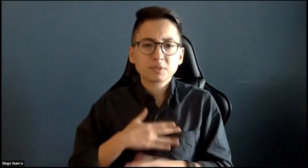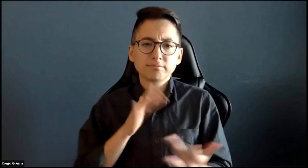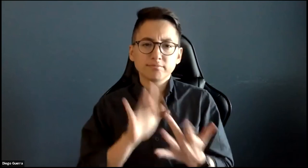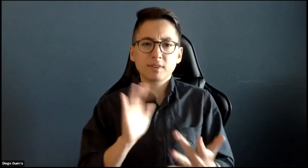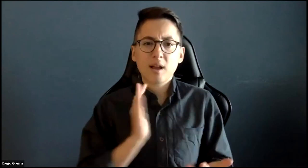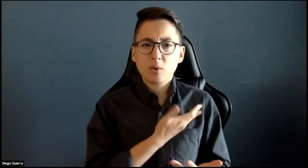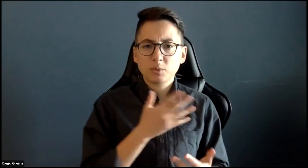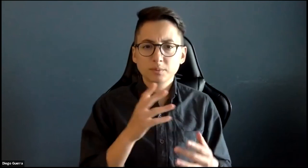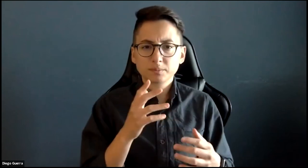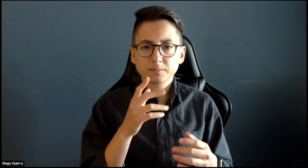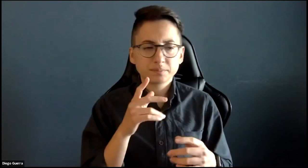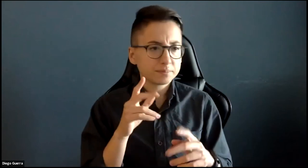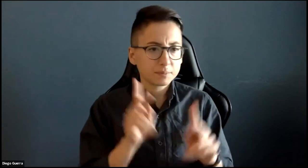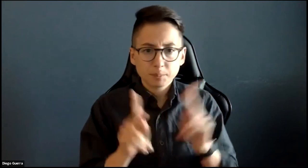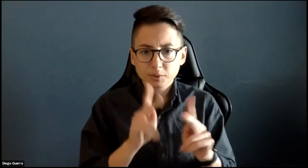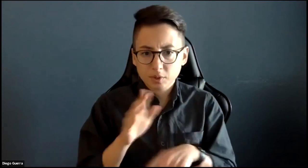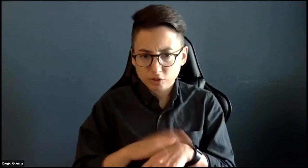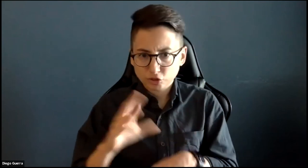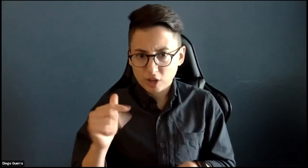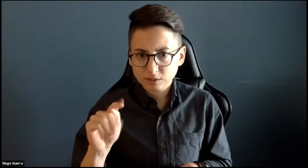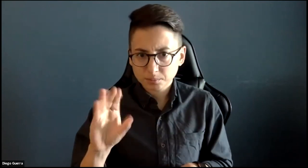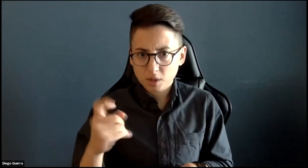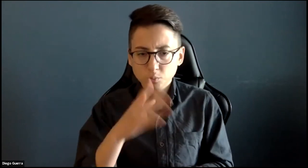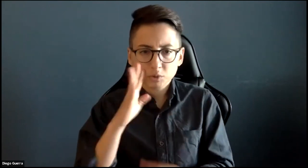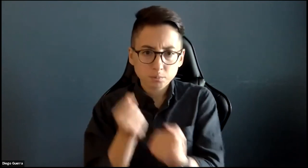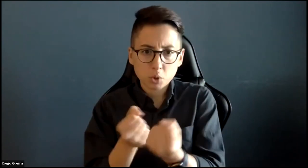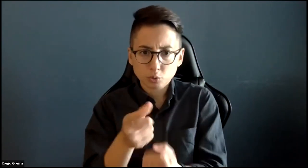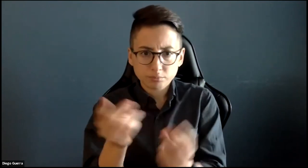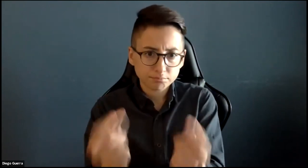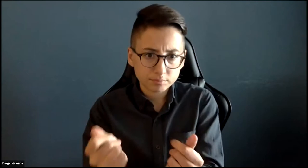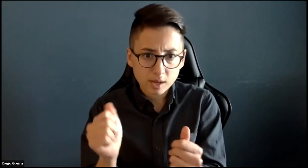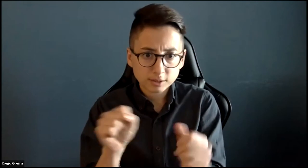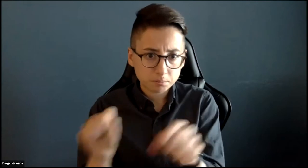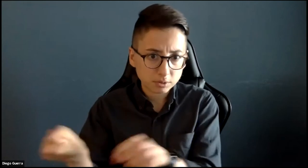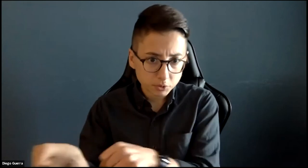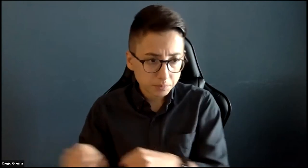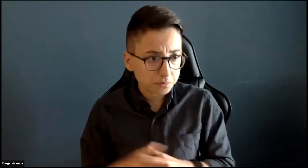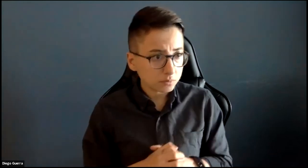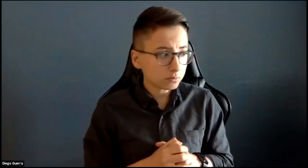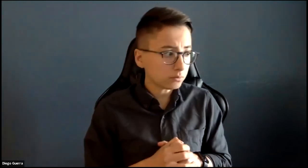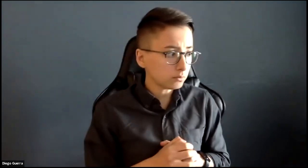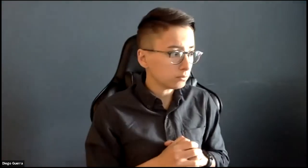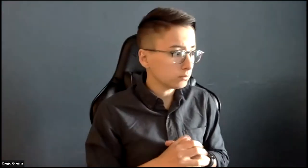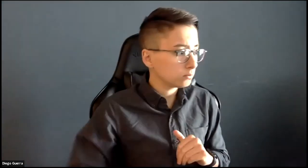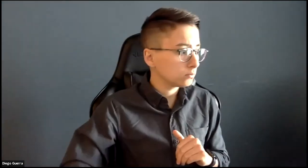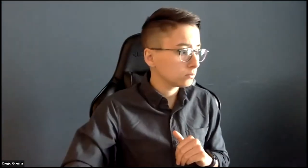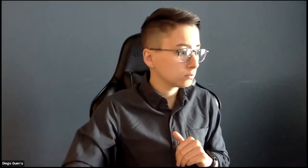If you're having any issues, please reach out to the people behind the scenes who are able to support you.